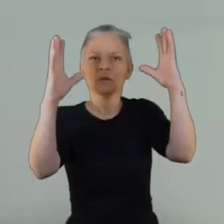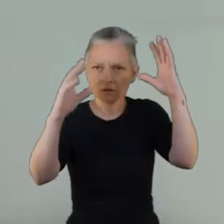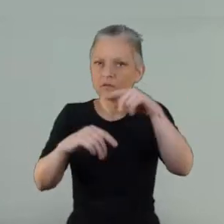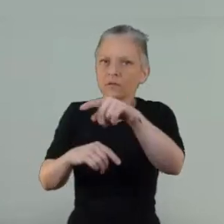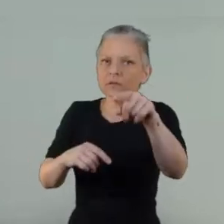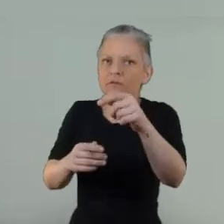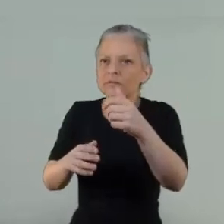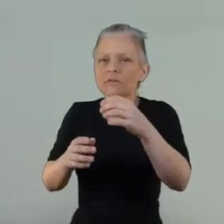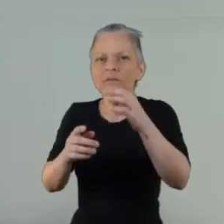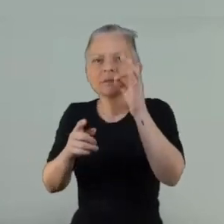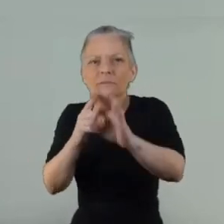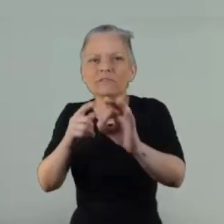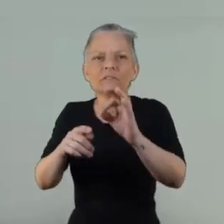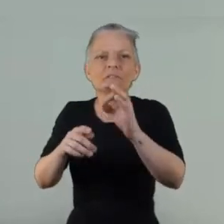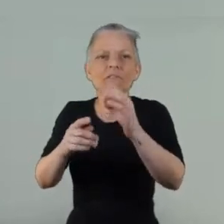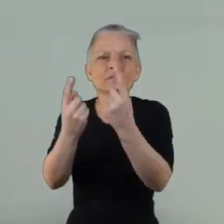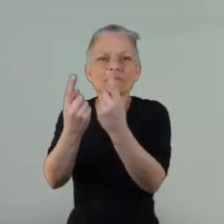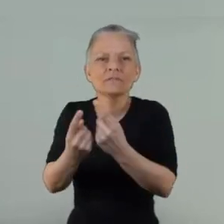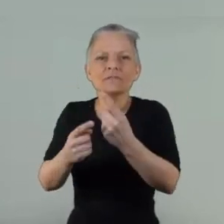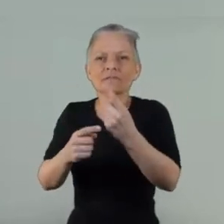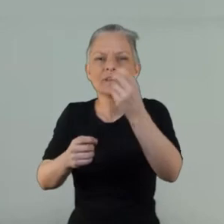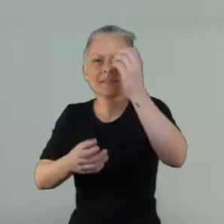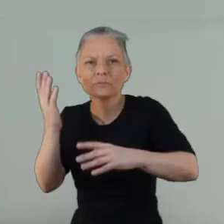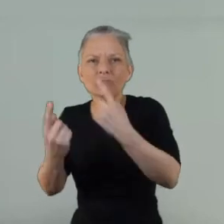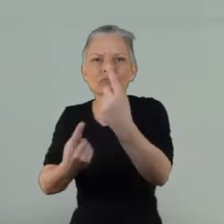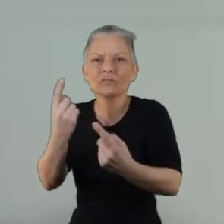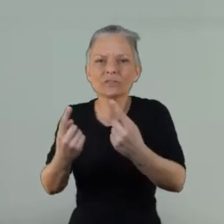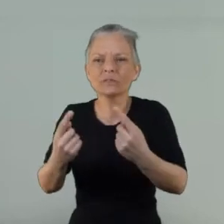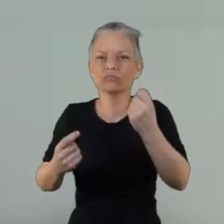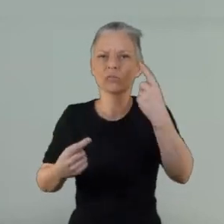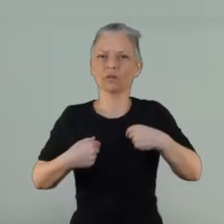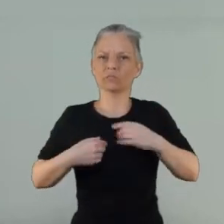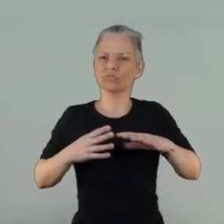It was so good to just be listened to in that sense and be with